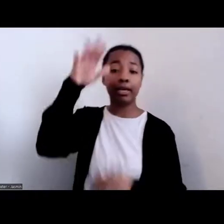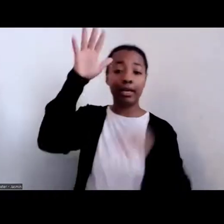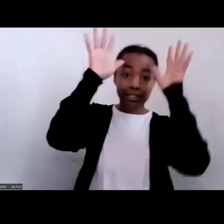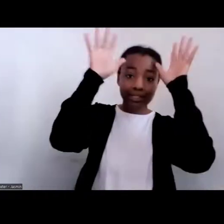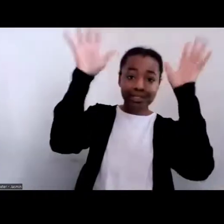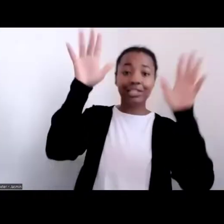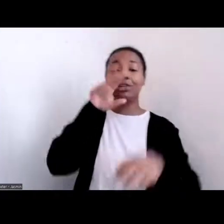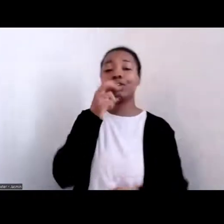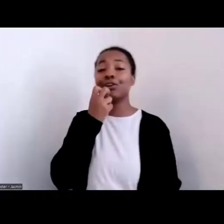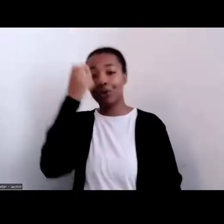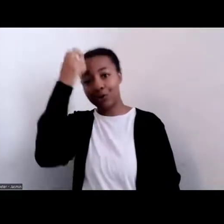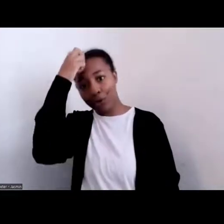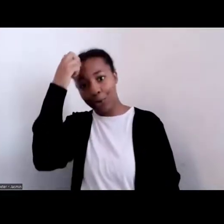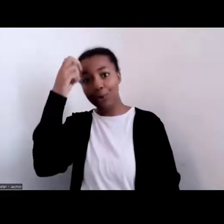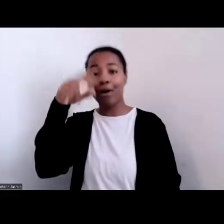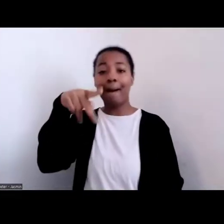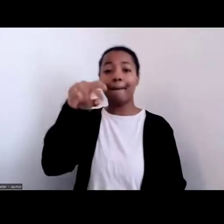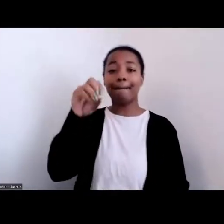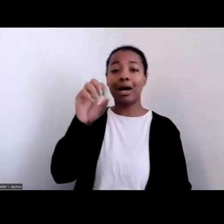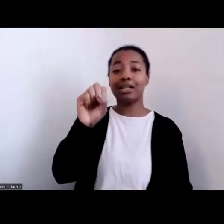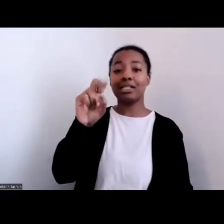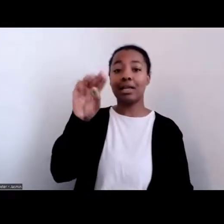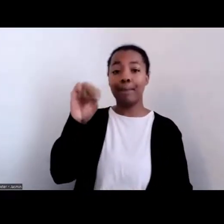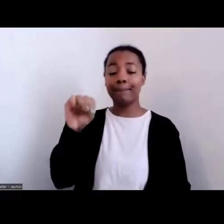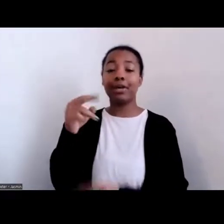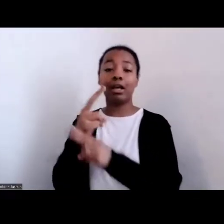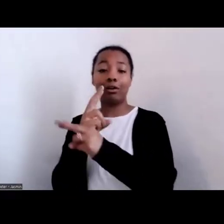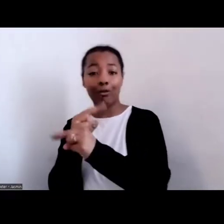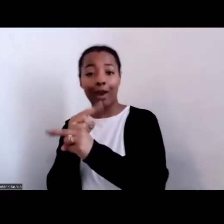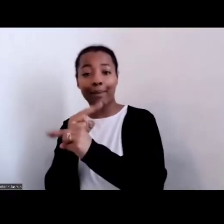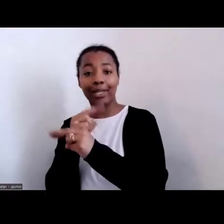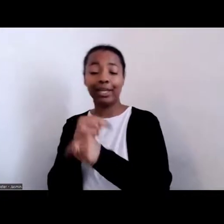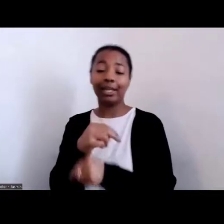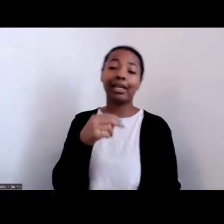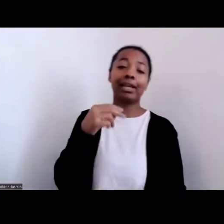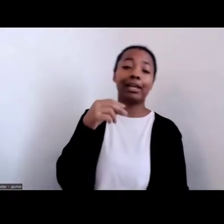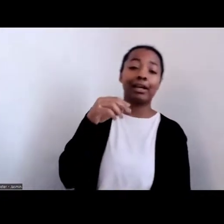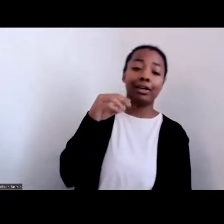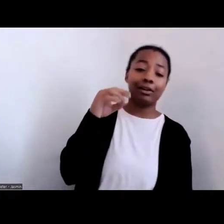squirrel, raccoon, you name it. And then, of course, if you were close to waterways, you had